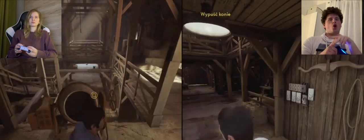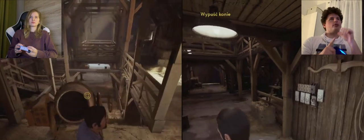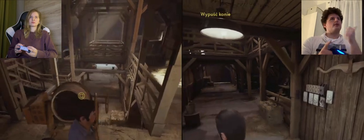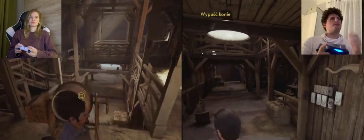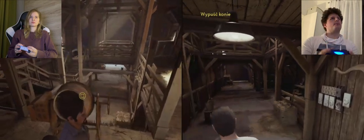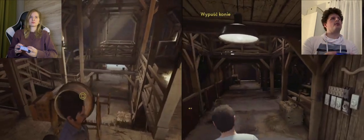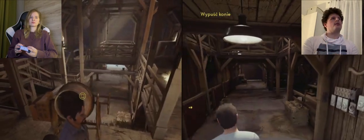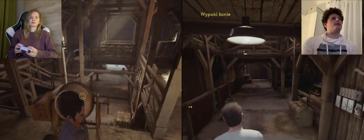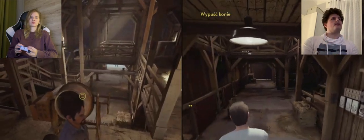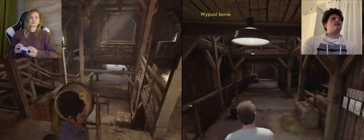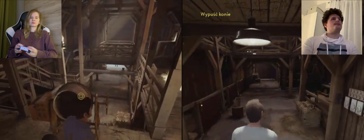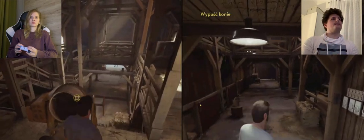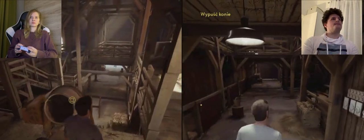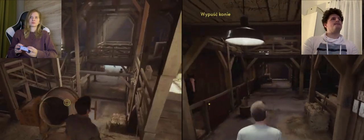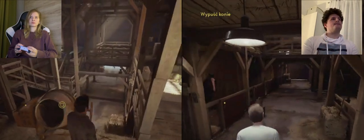A: We'd better let go of the horses first